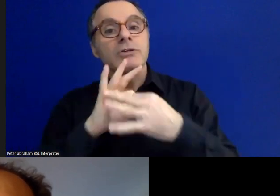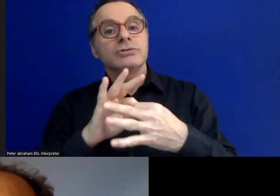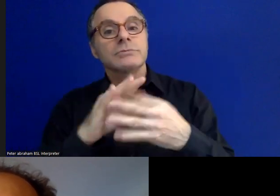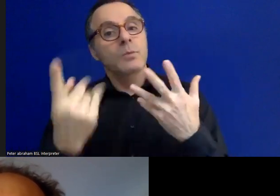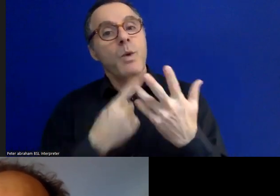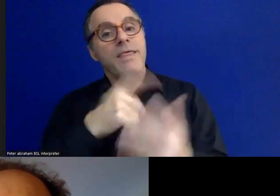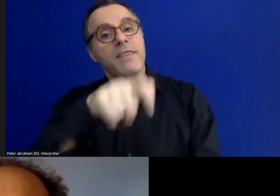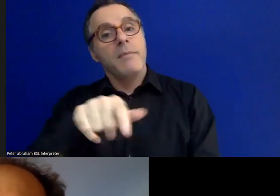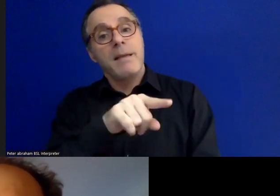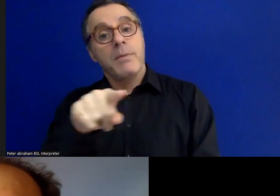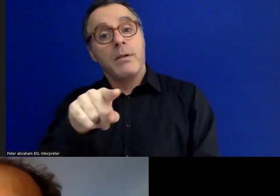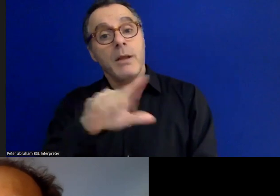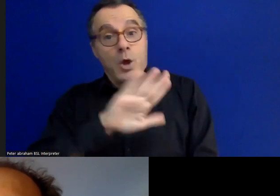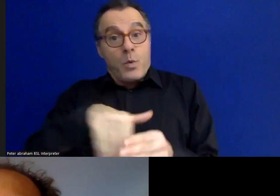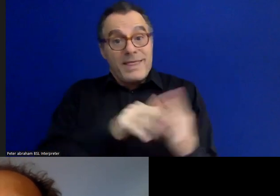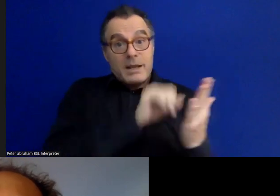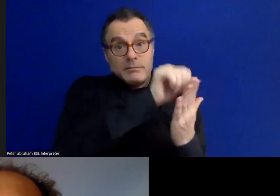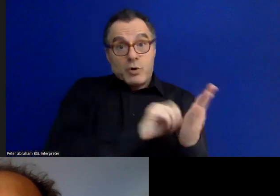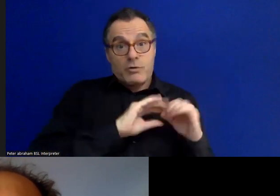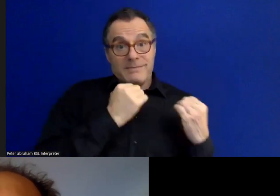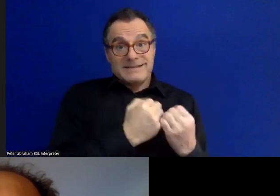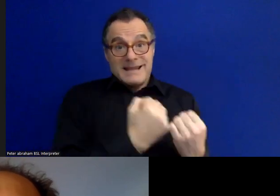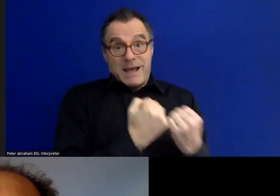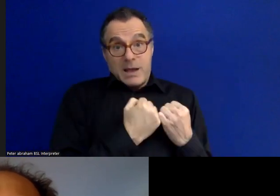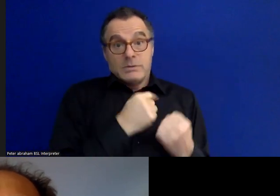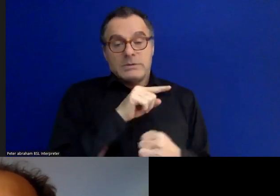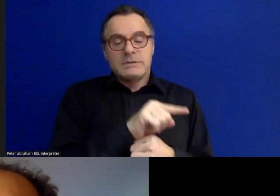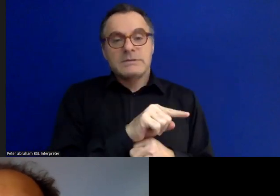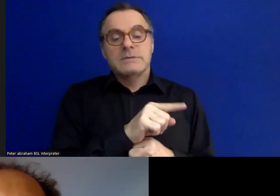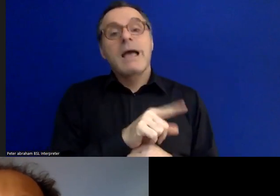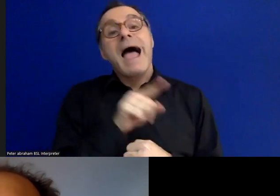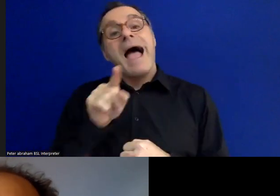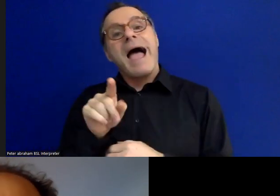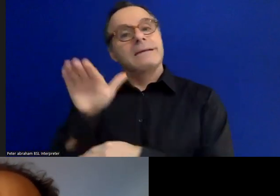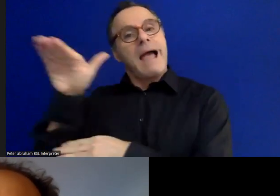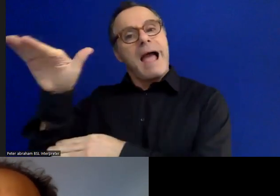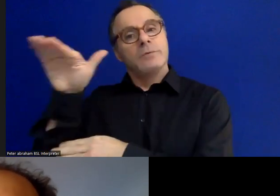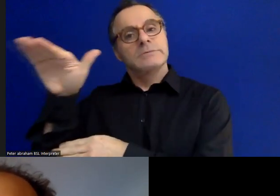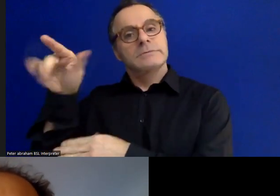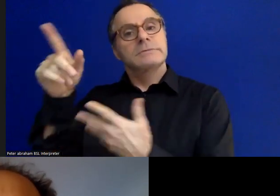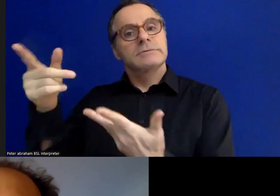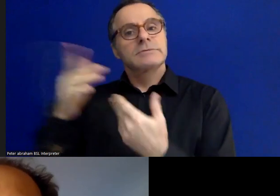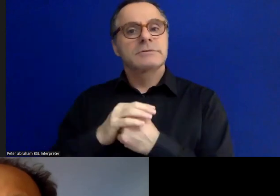both within our program team and in partnership across Greater Manchester,